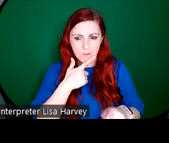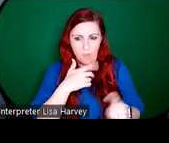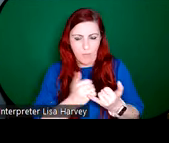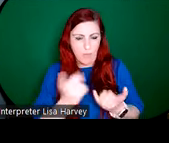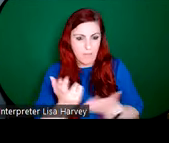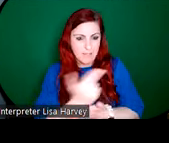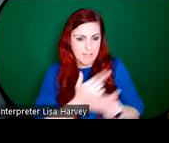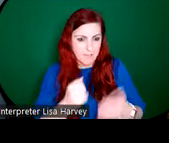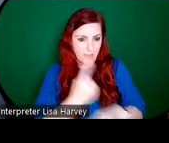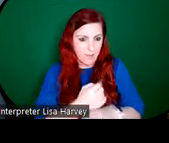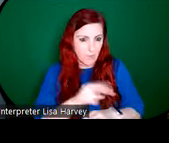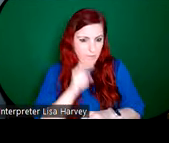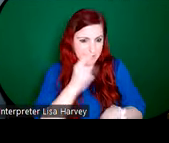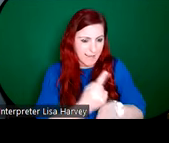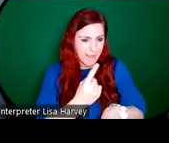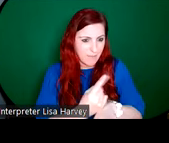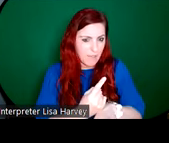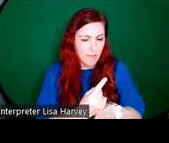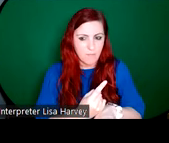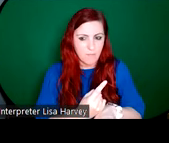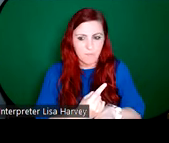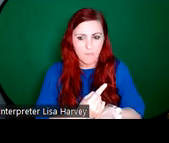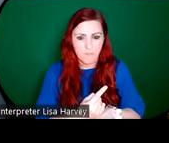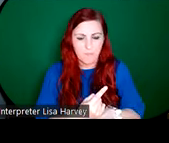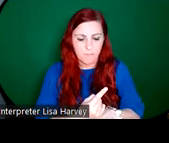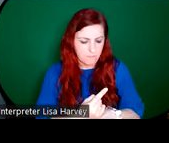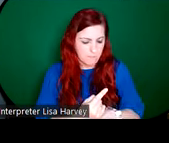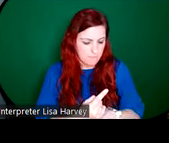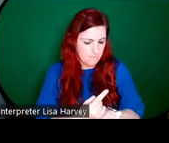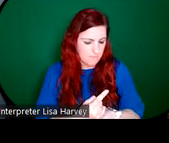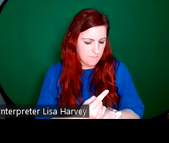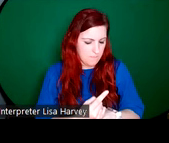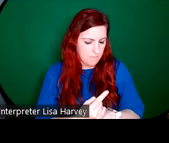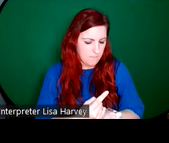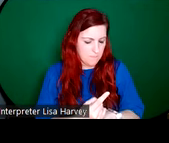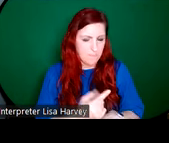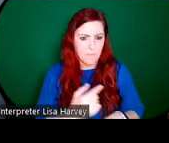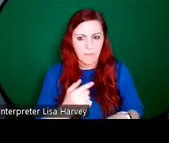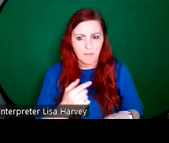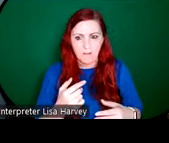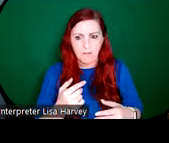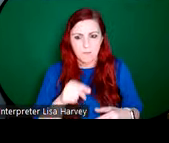this is the design for an opus sectile mosaic for the Old Vic Theatre in London.